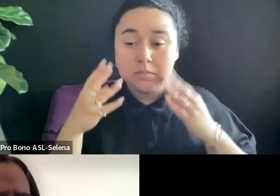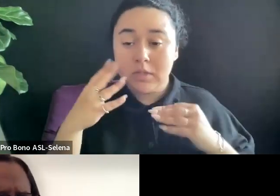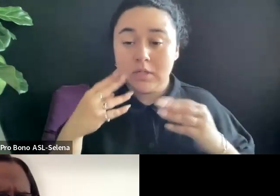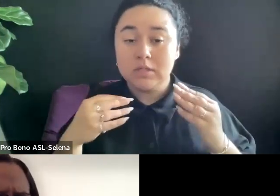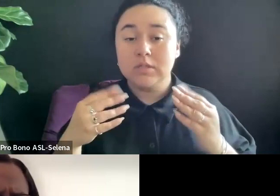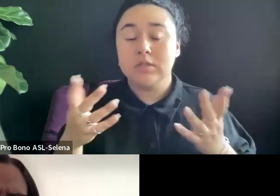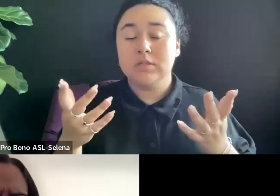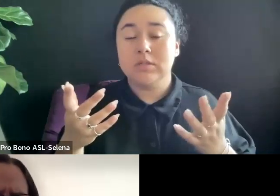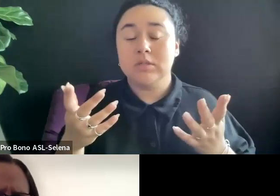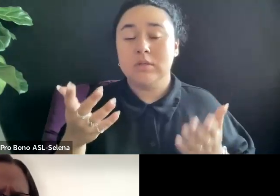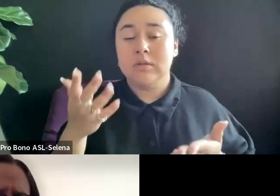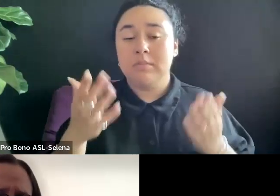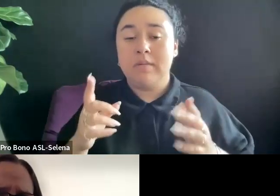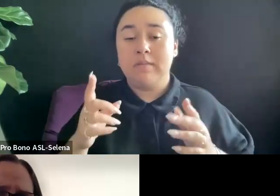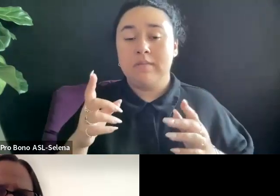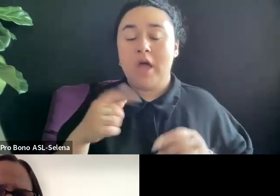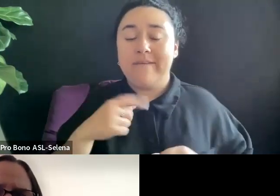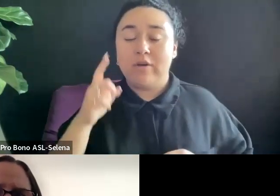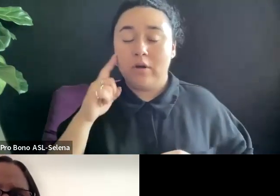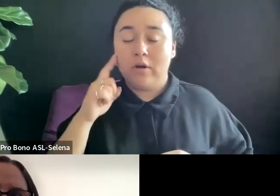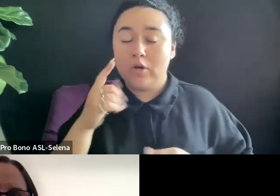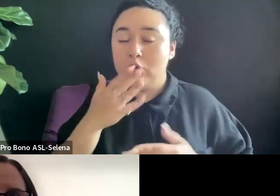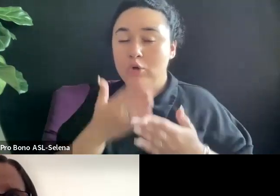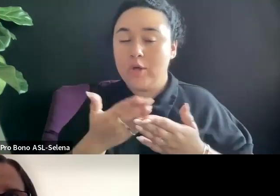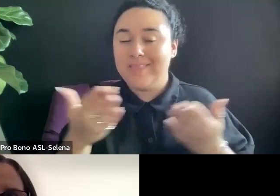HEARD SOME GOOD THINGS ABOUT FILM HUB.